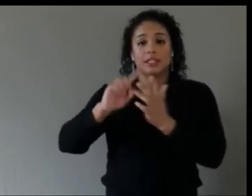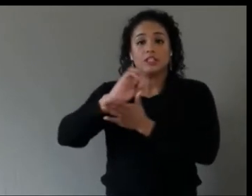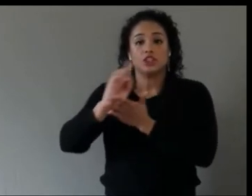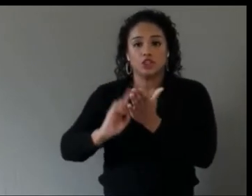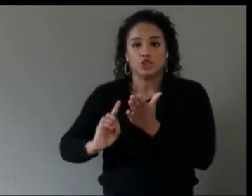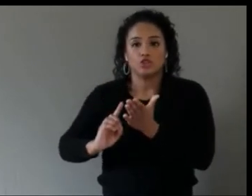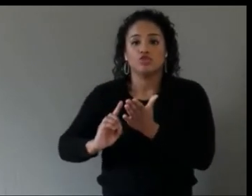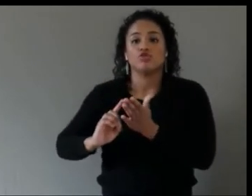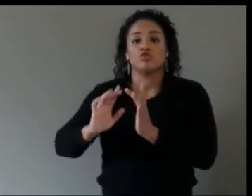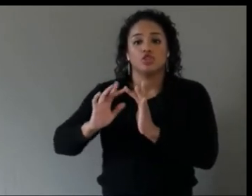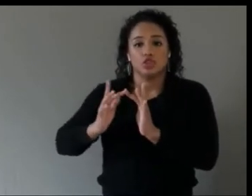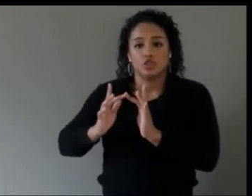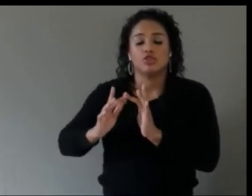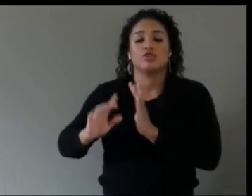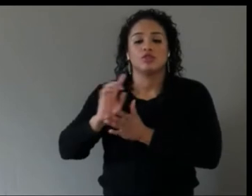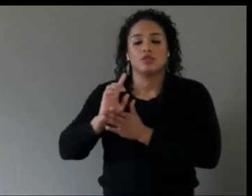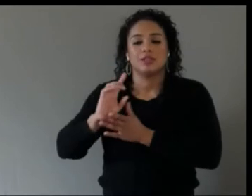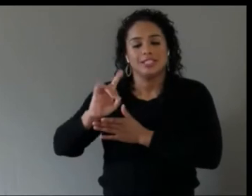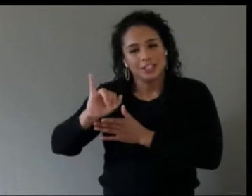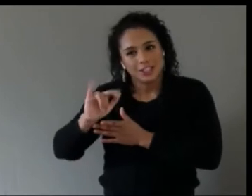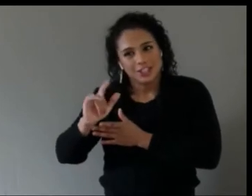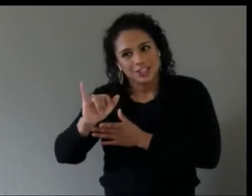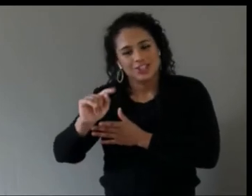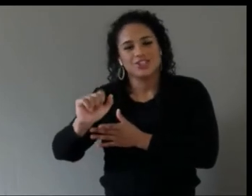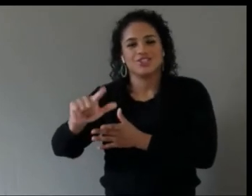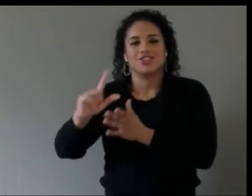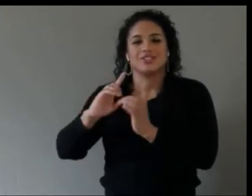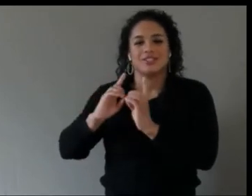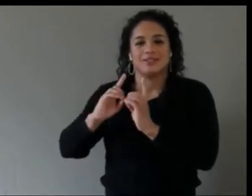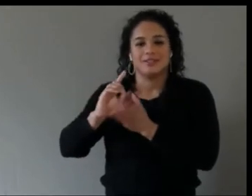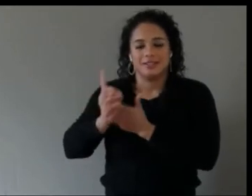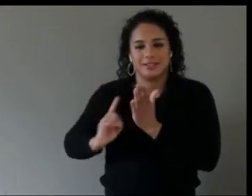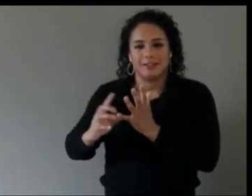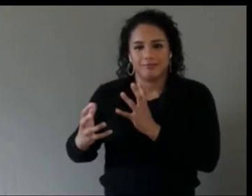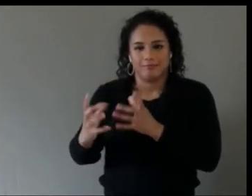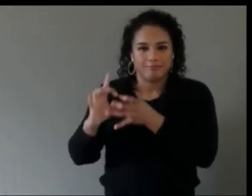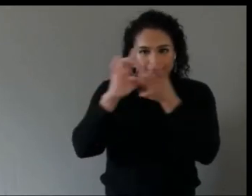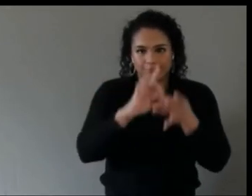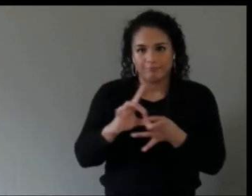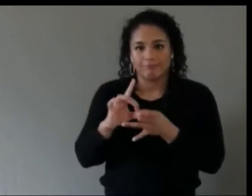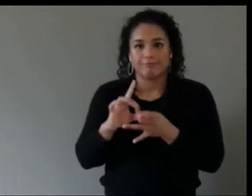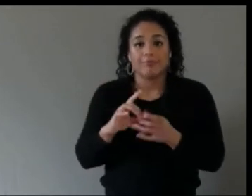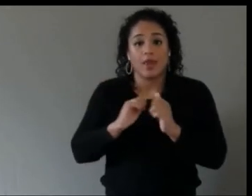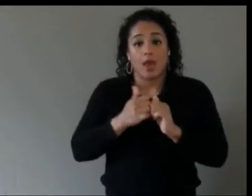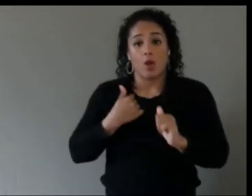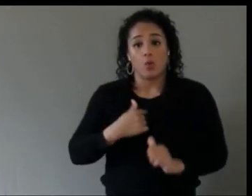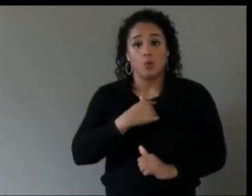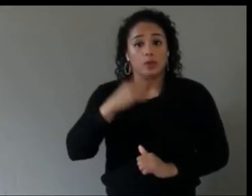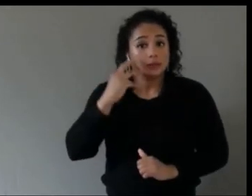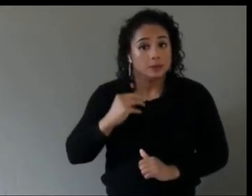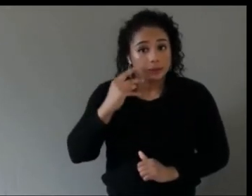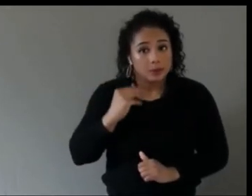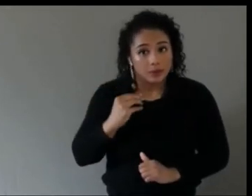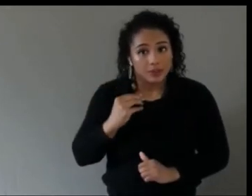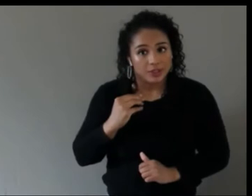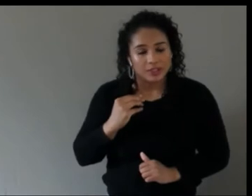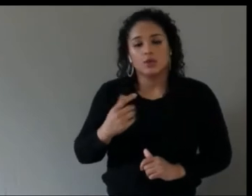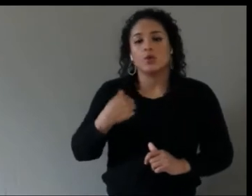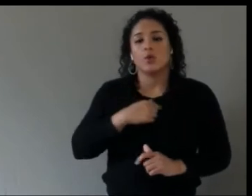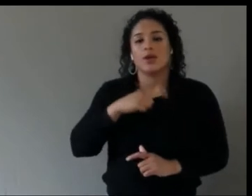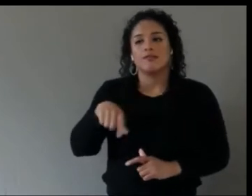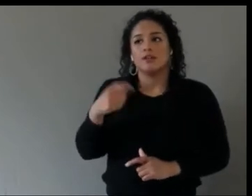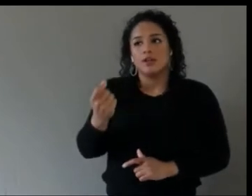The point at which you can test it, though, is experience. So it's just understanding at the end of it it's a new experience and how is